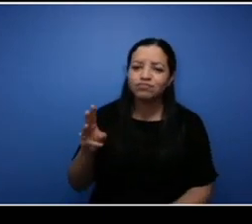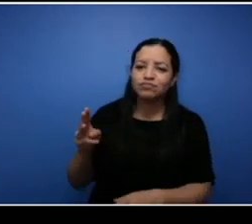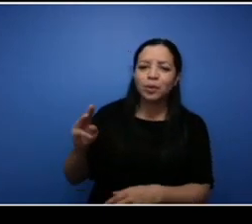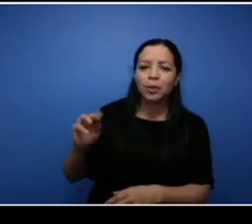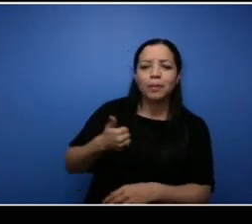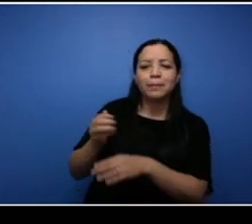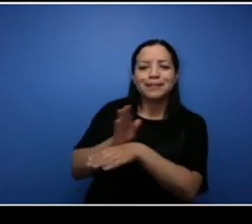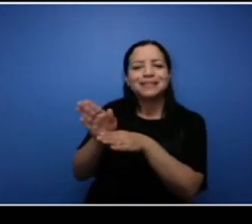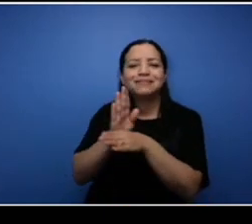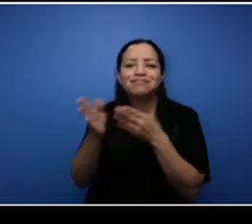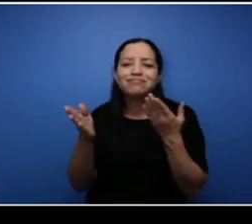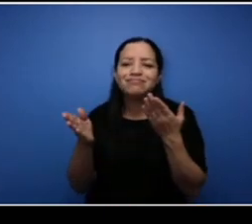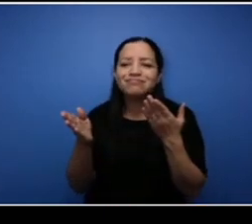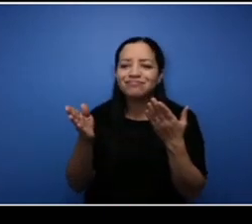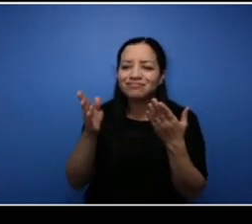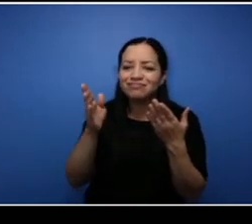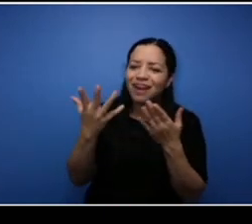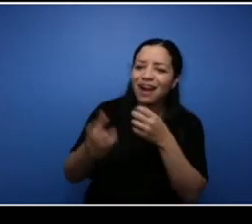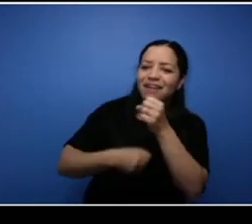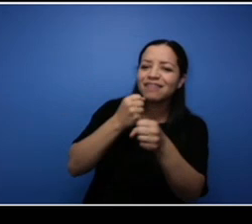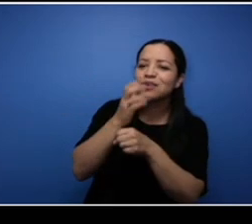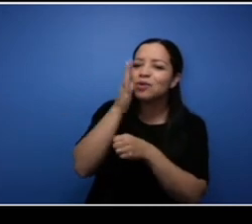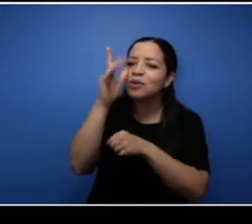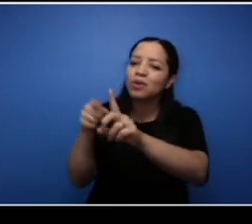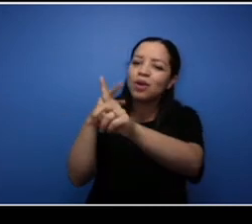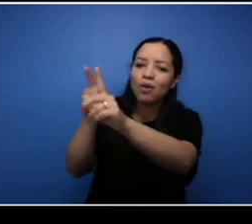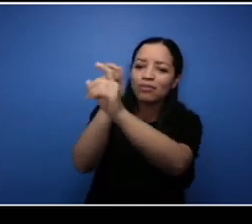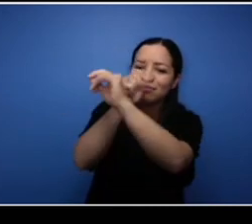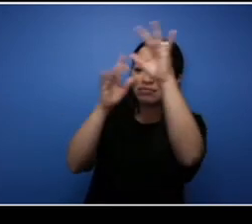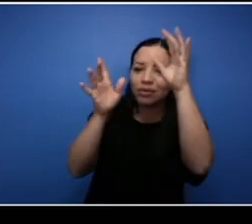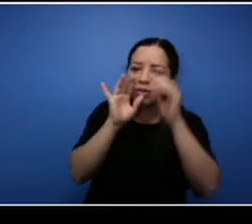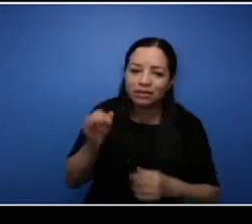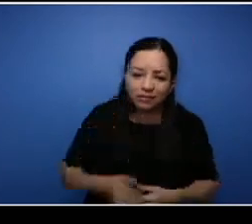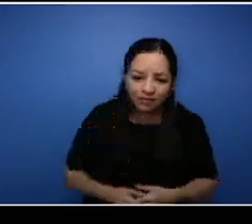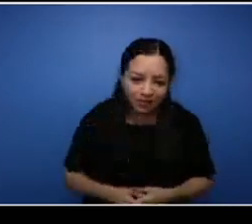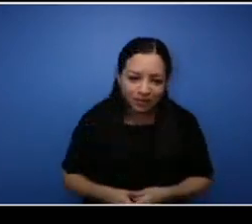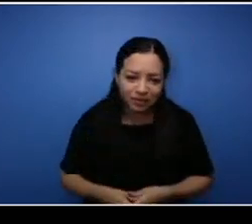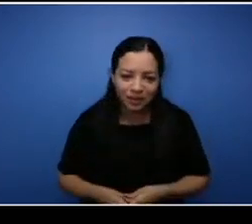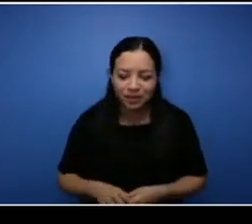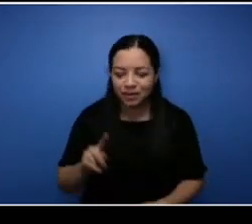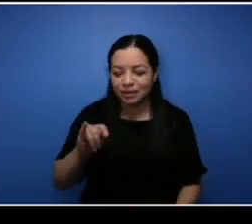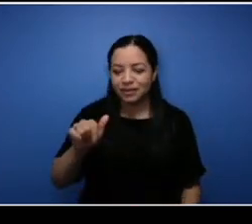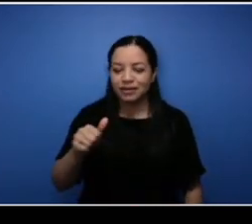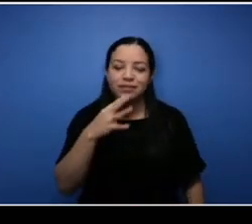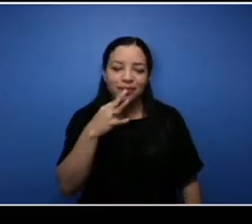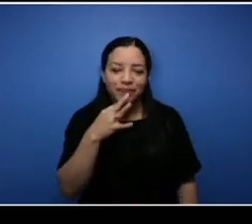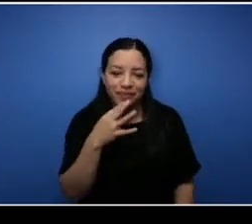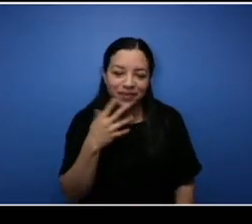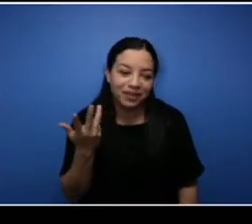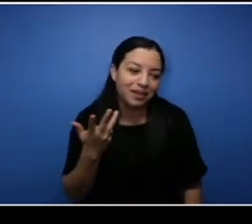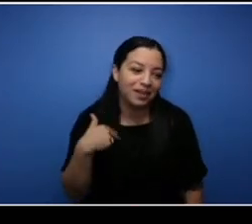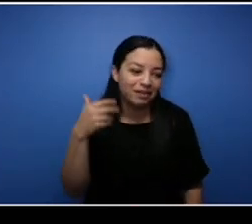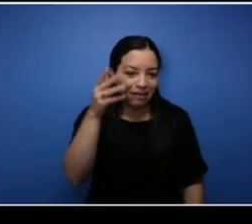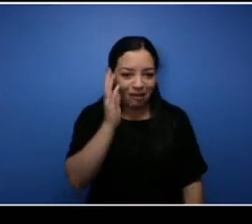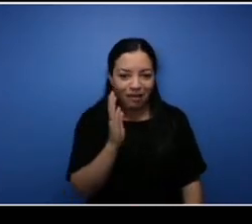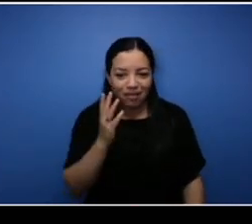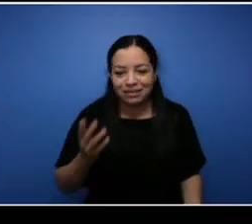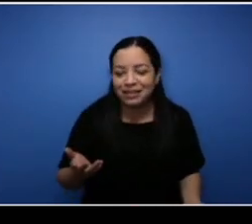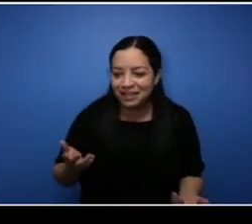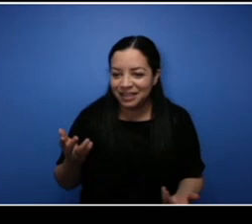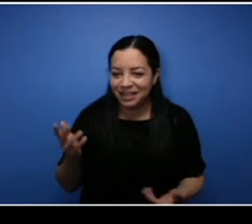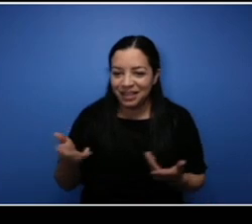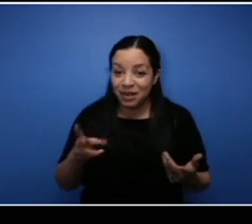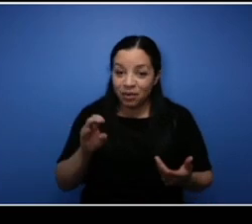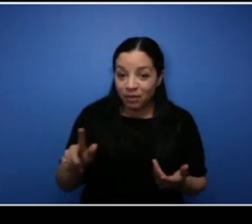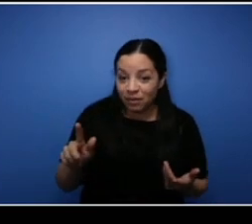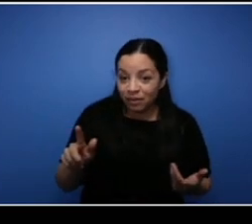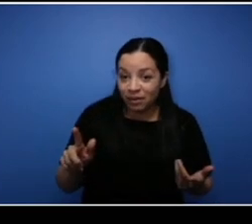to see your businesses in the next five years? Oh god um well firstly with the cleaning company,